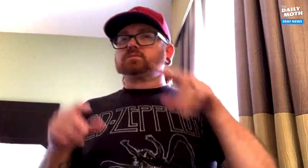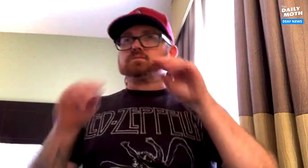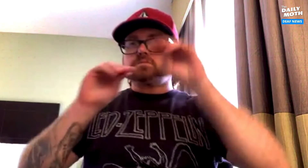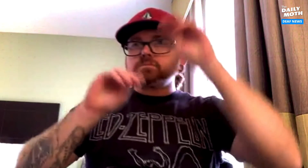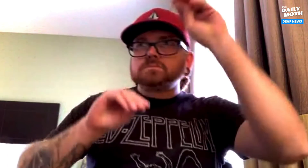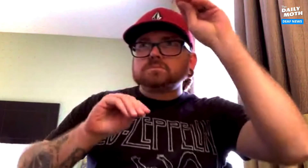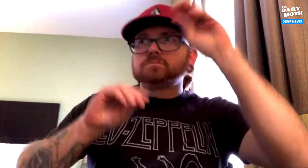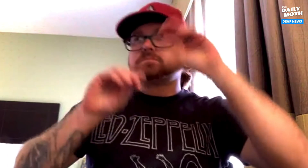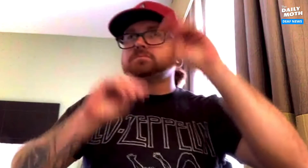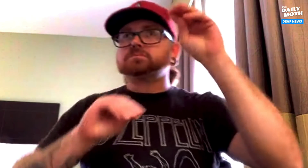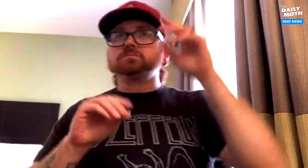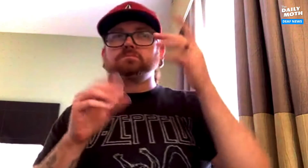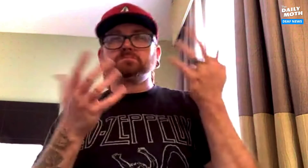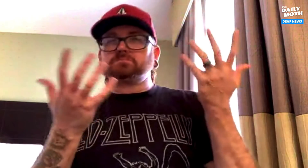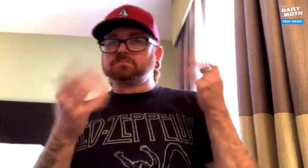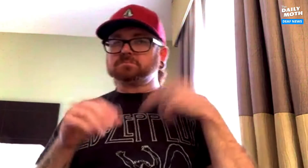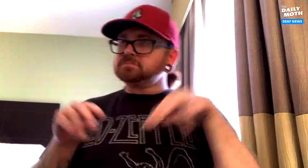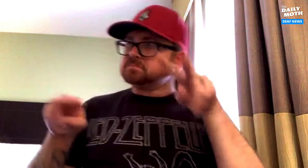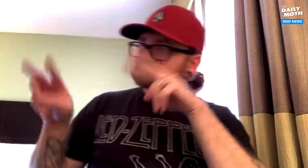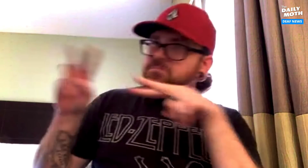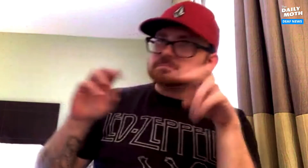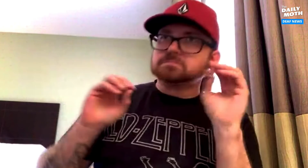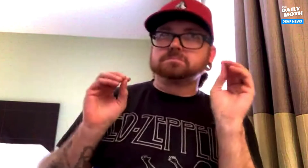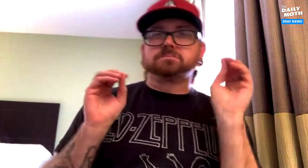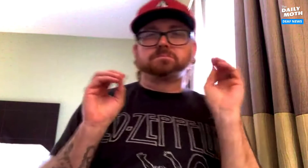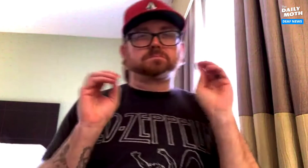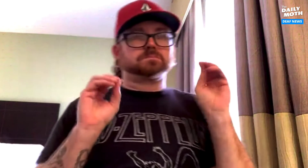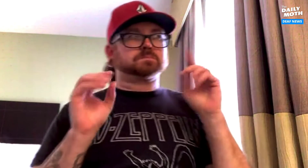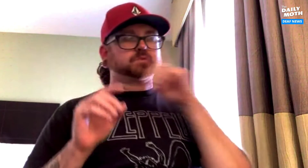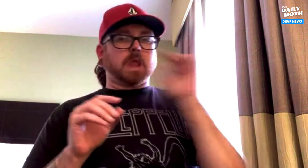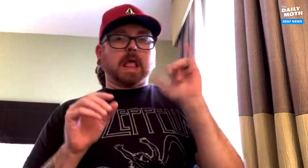I looked through the windows and did not notice anything.